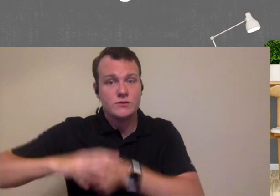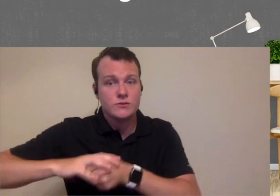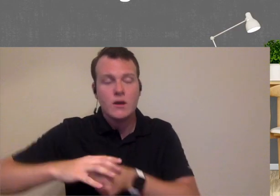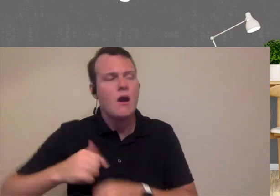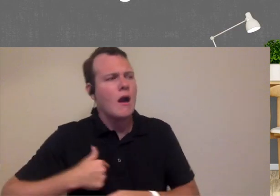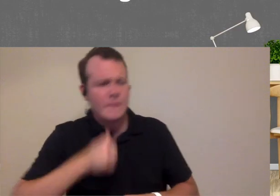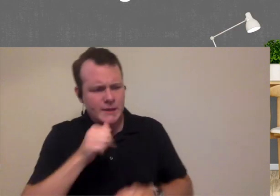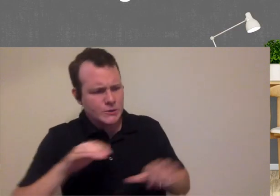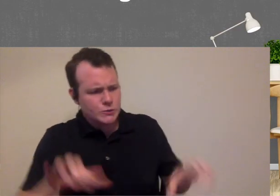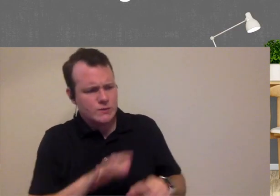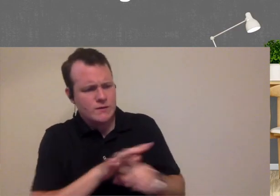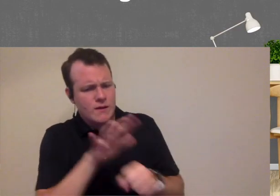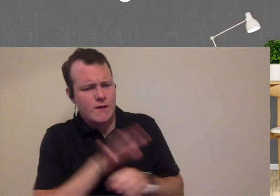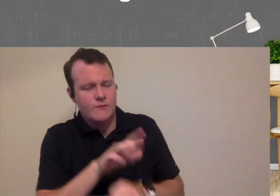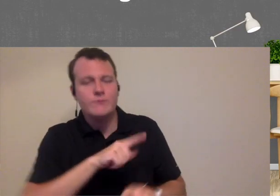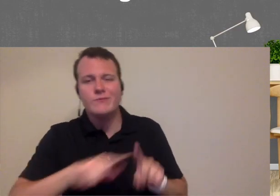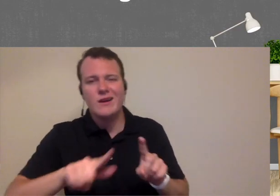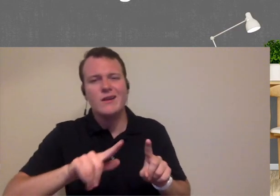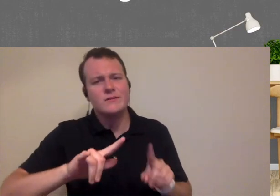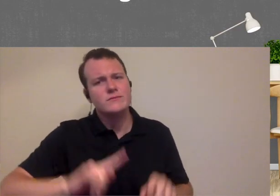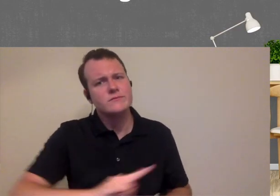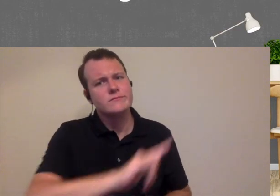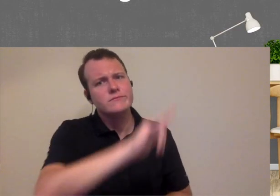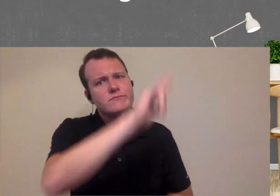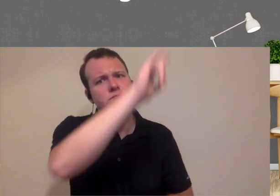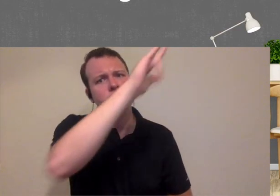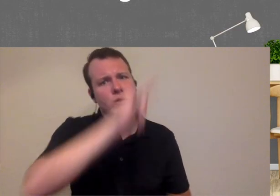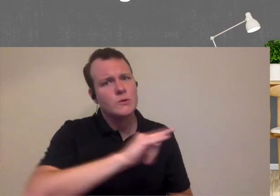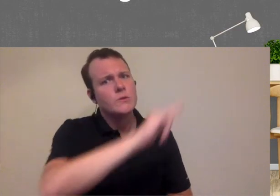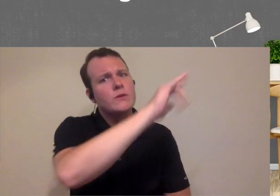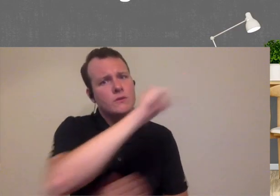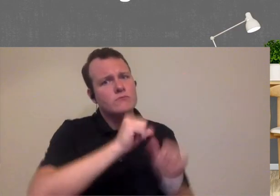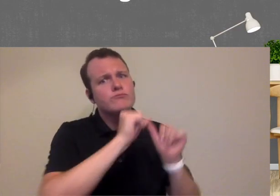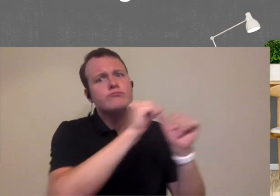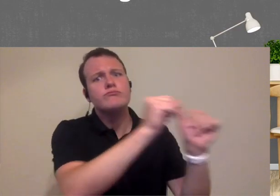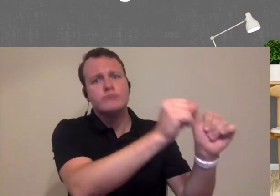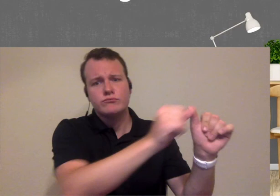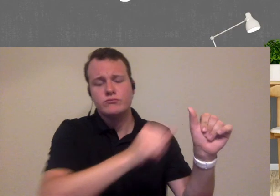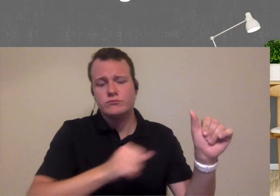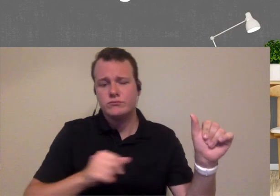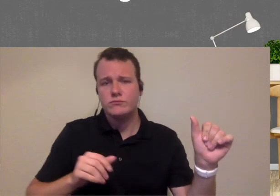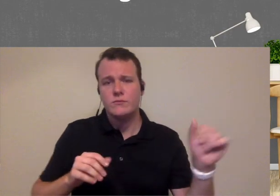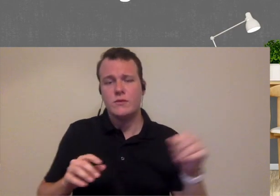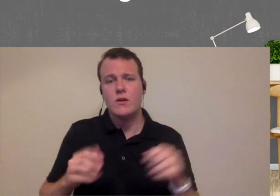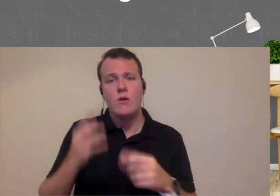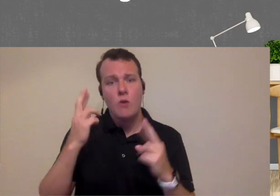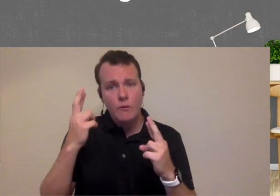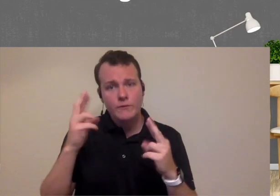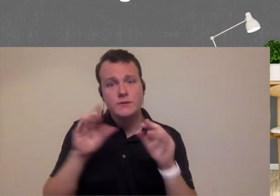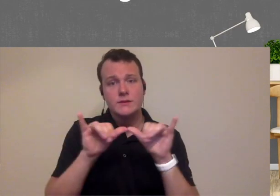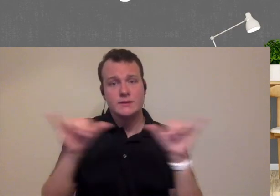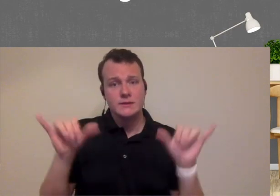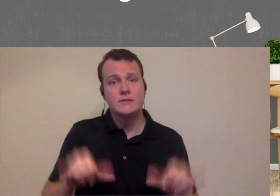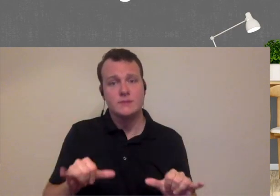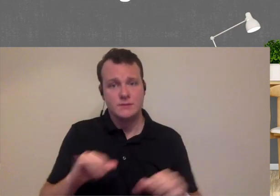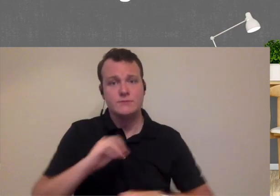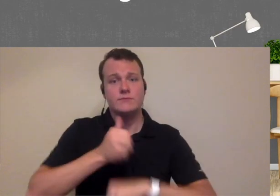you're like I'm not doing enough but the plane does rise right you just have to give it some time you hope to have the systems in place once again to have